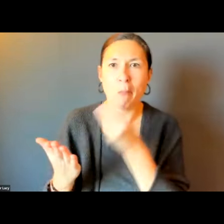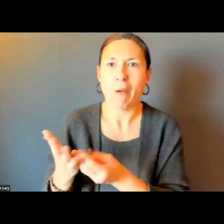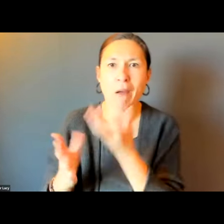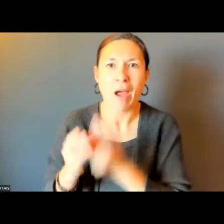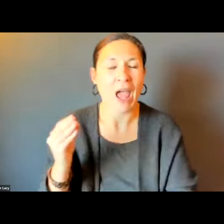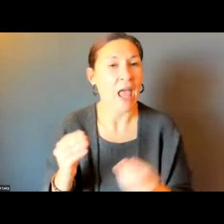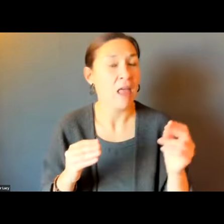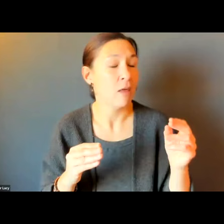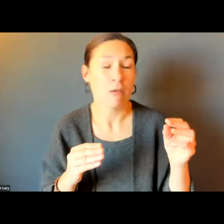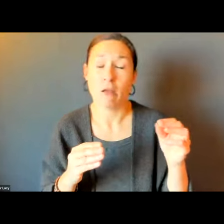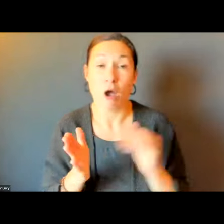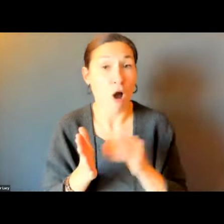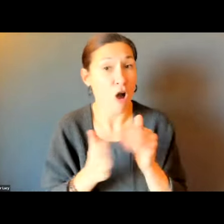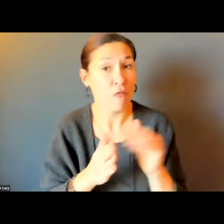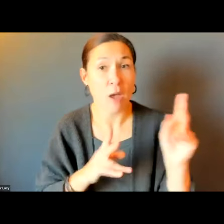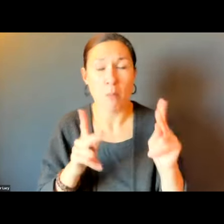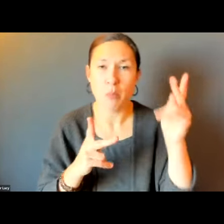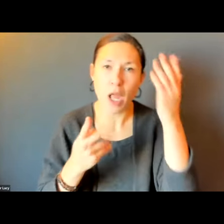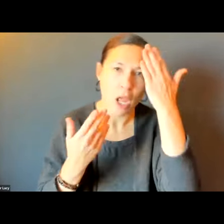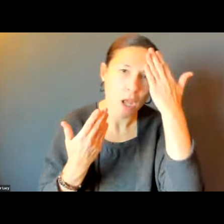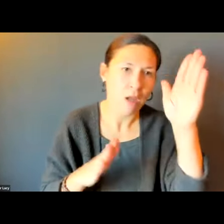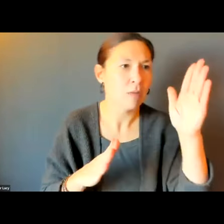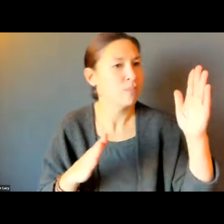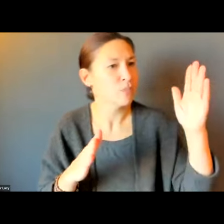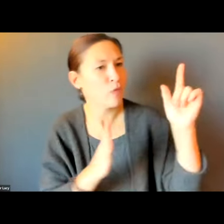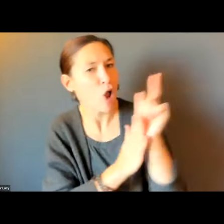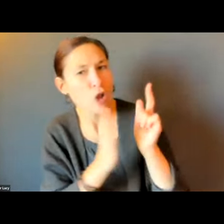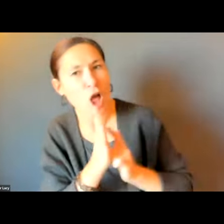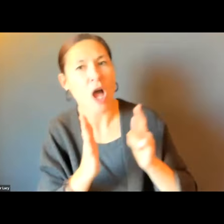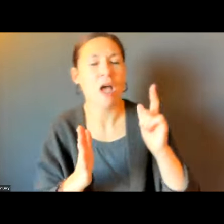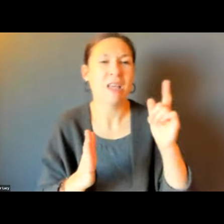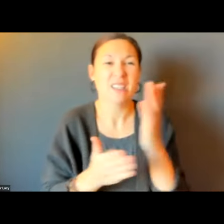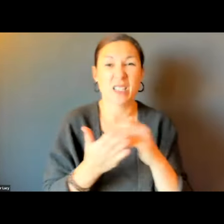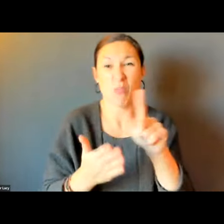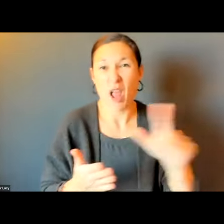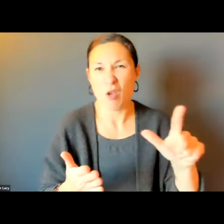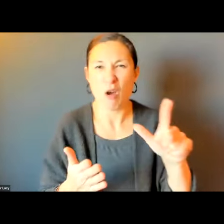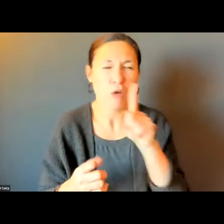DEPUTY FUND. A LOT OF PEOPLE MOVING TO BOSTON ARE NOT AWARE OF THIS.